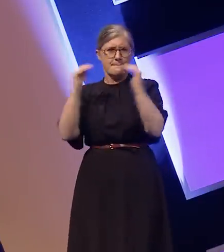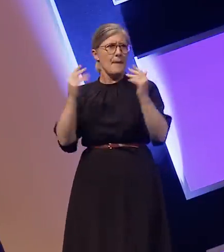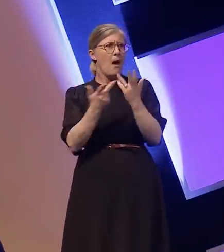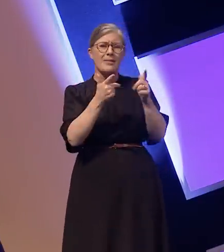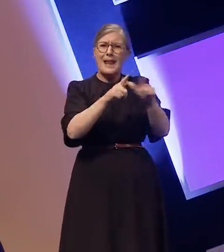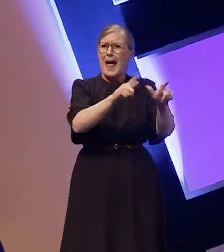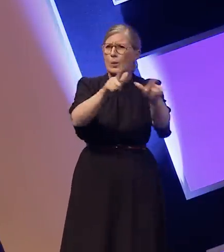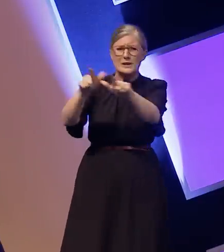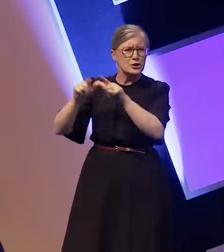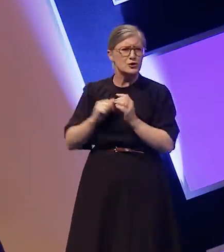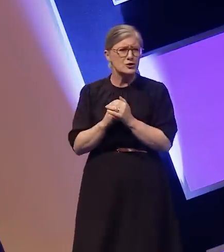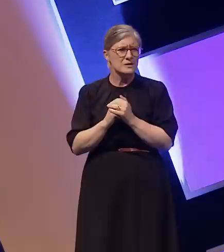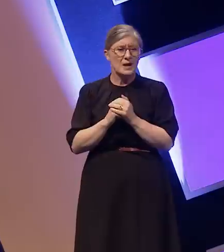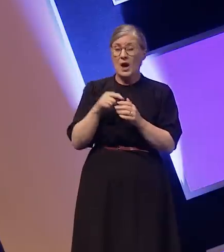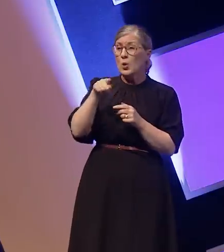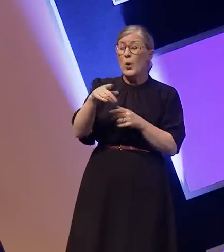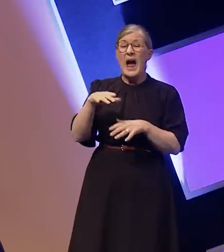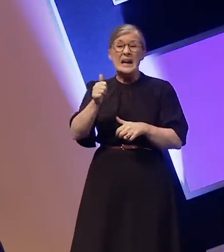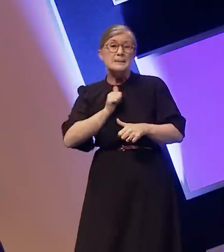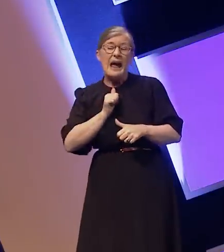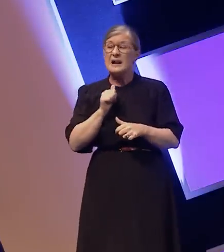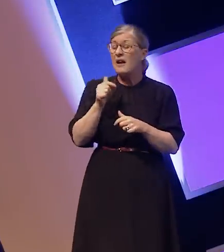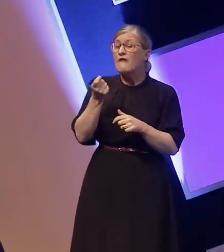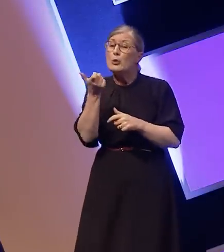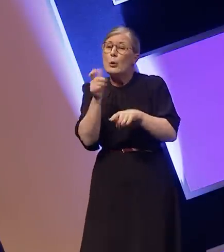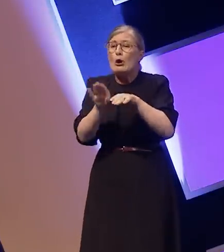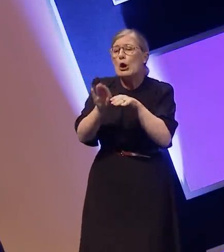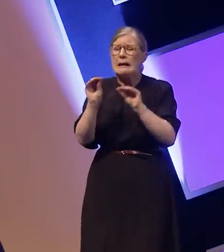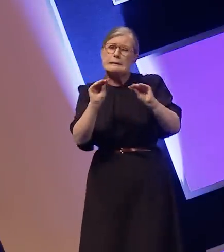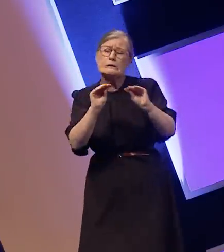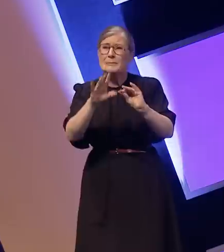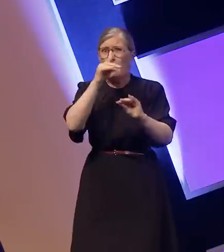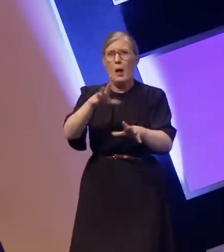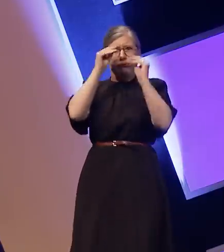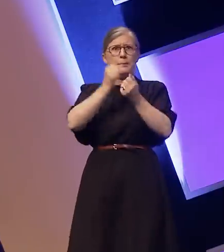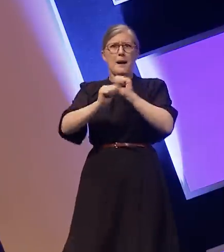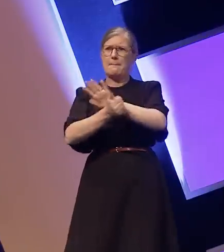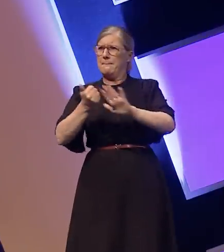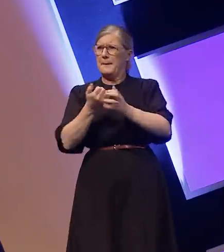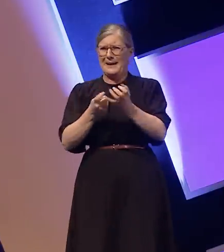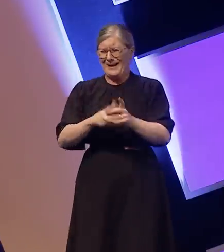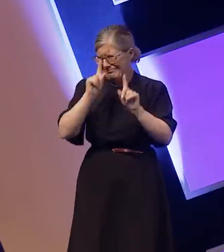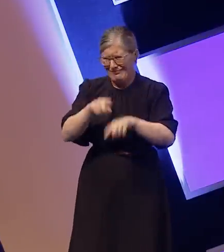can expect to pick up in a few rehearsals. Sorry for waffling, did I mention BSL users are expressive?!